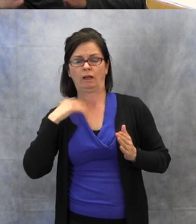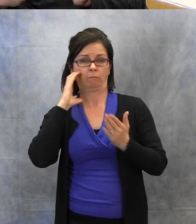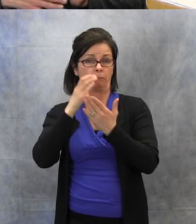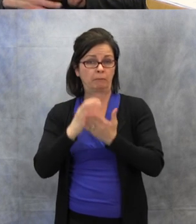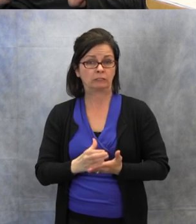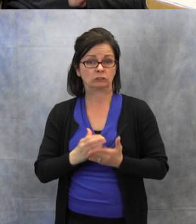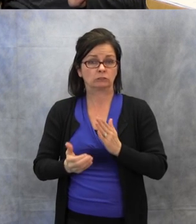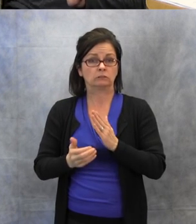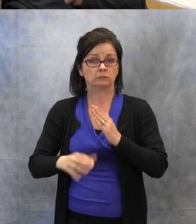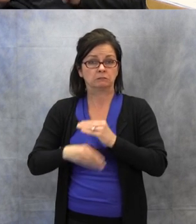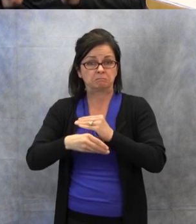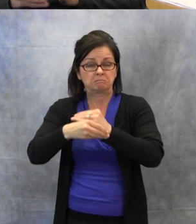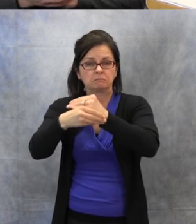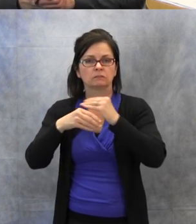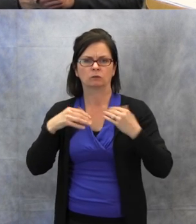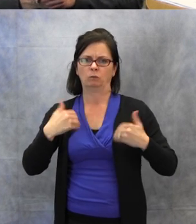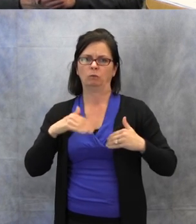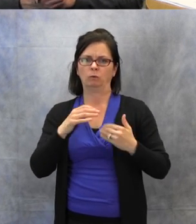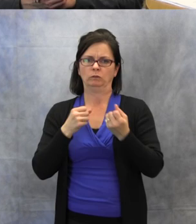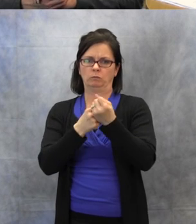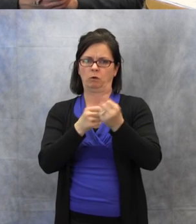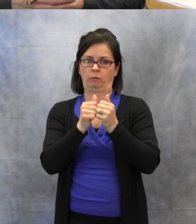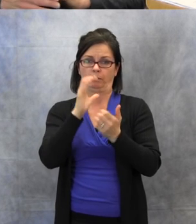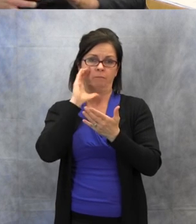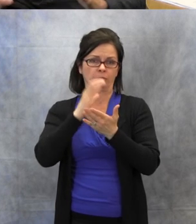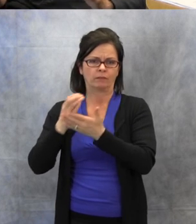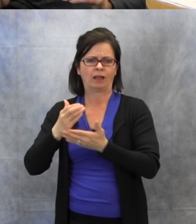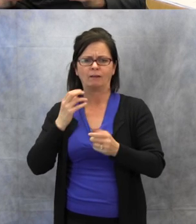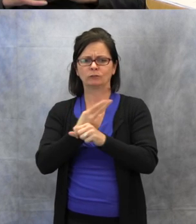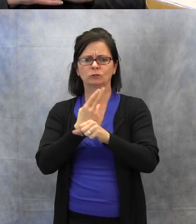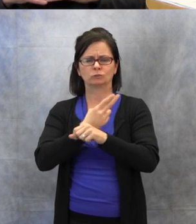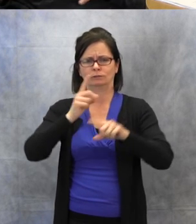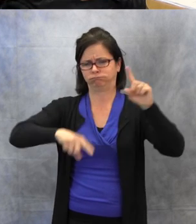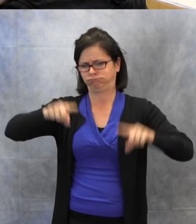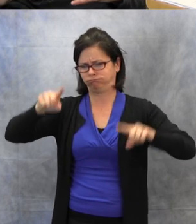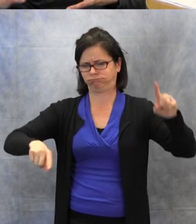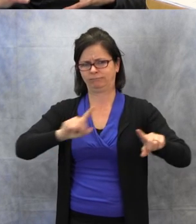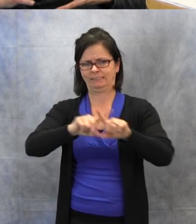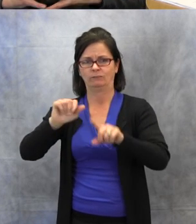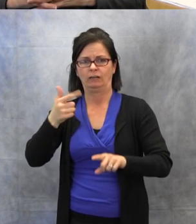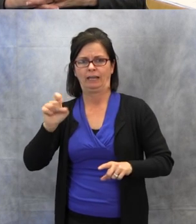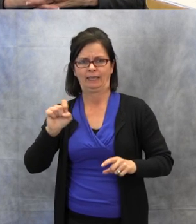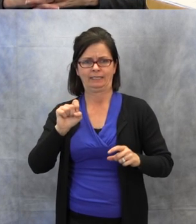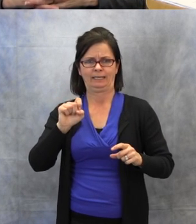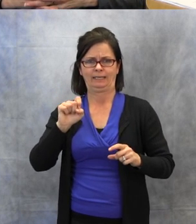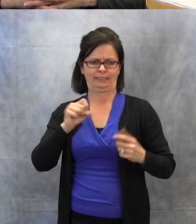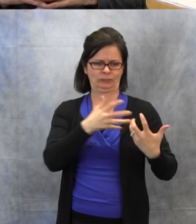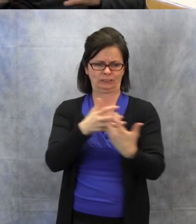and I've used it with a variety of ages. It definitely looks more geared towards elementary,